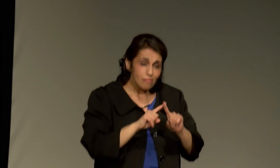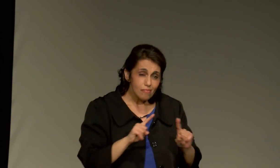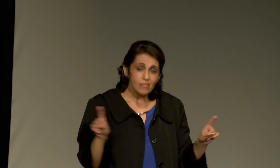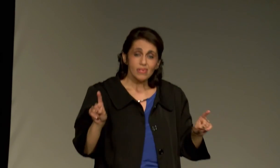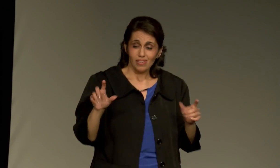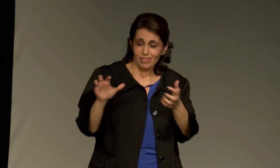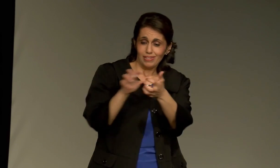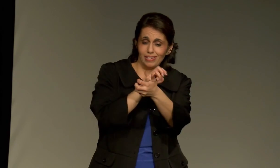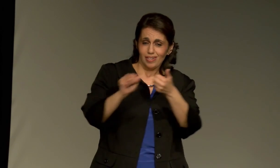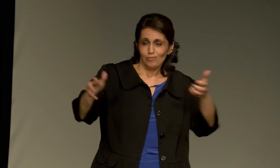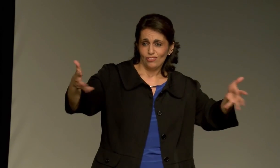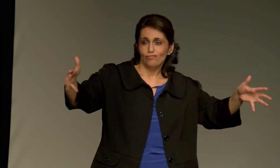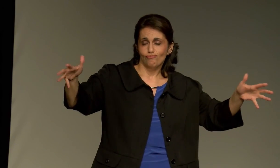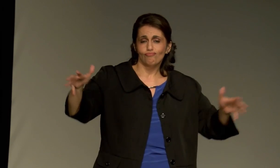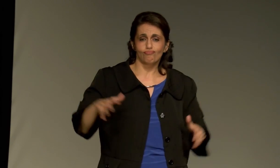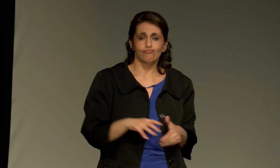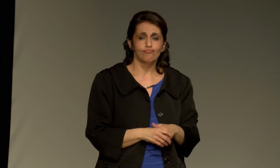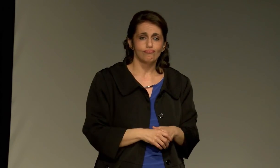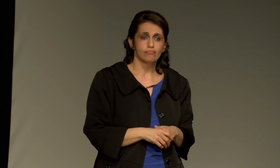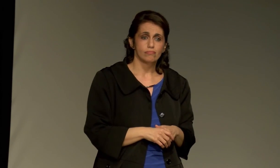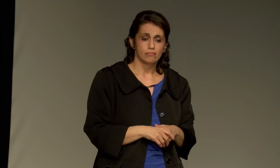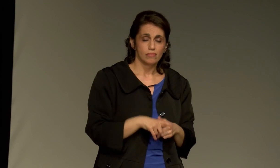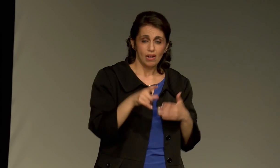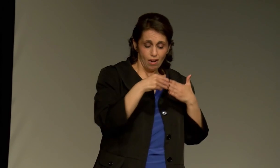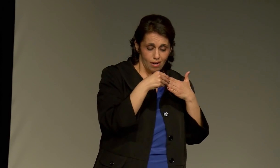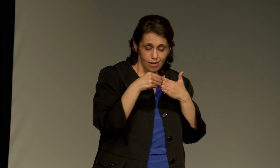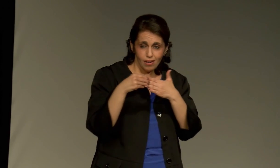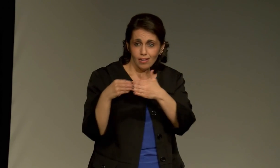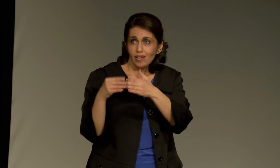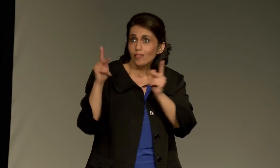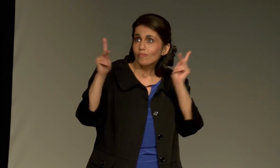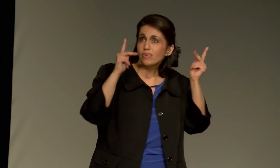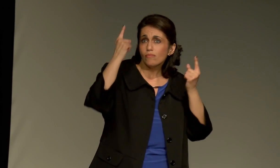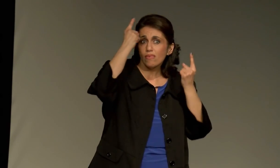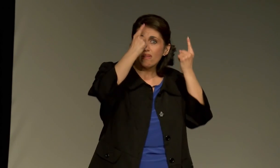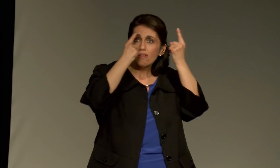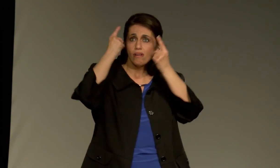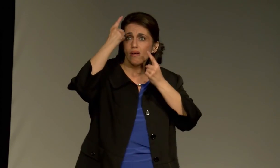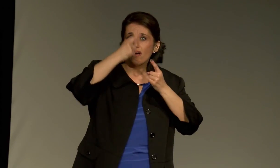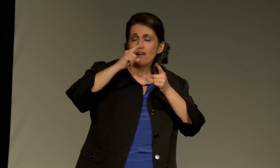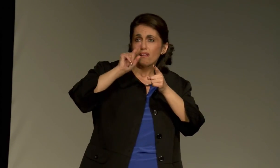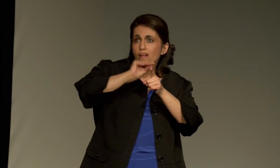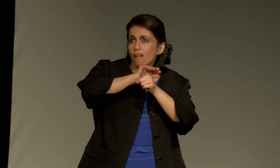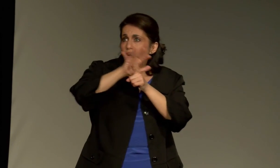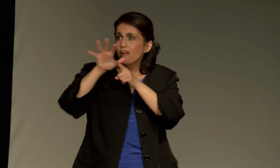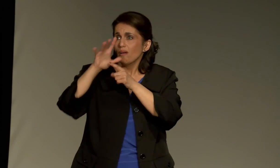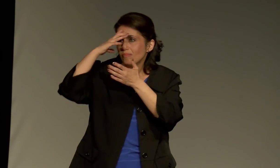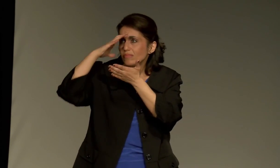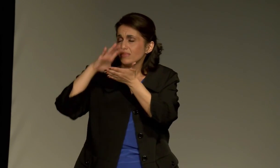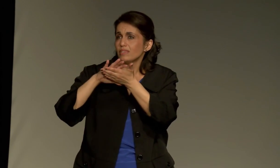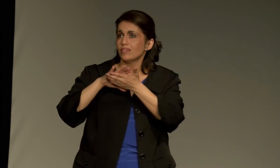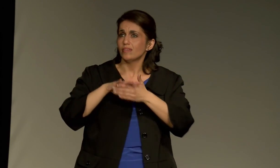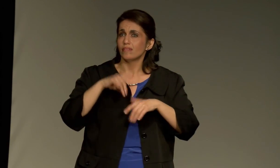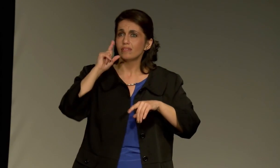However, a lot of damage was already done.